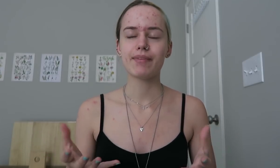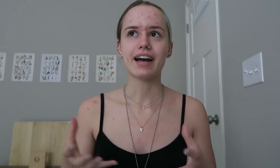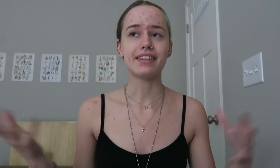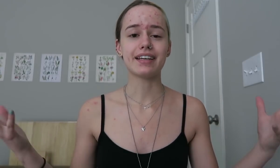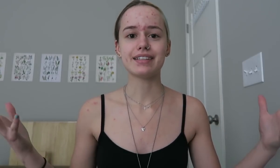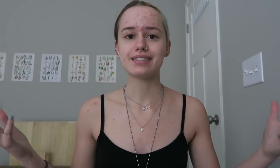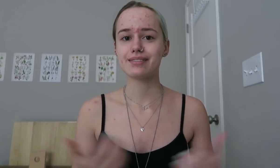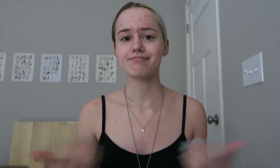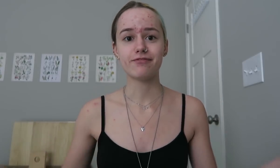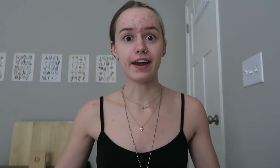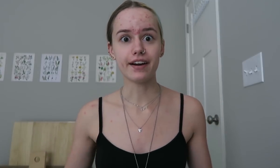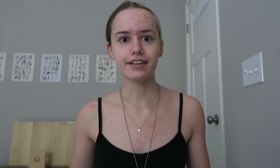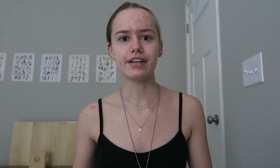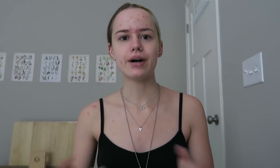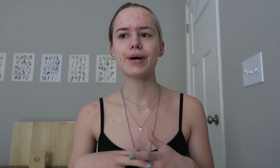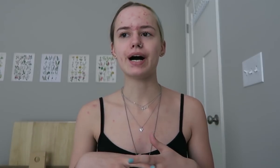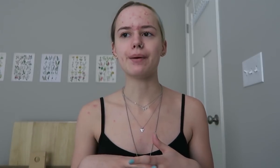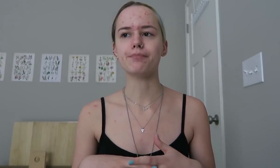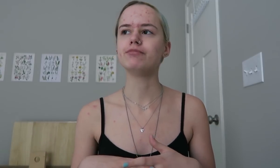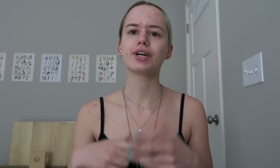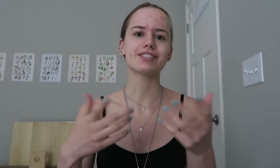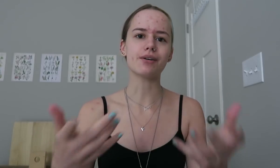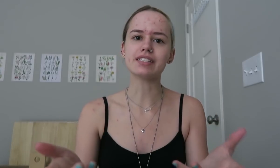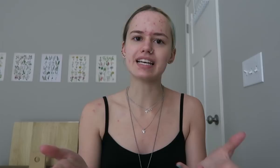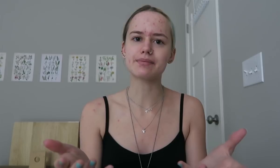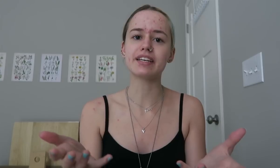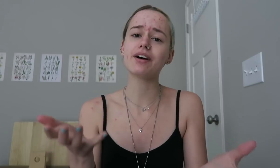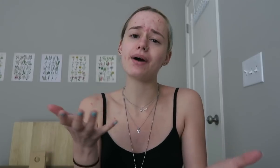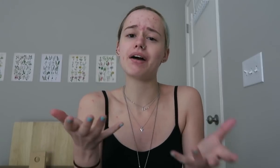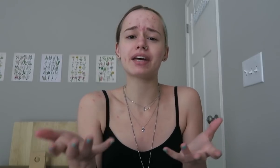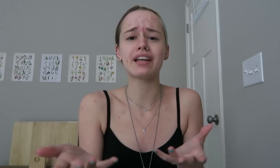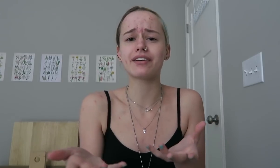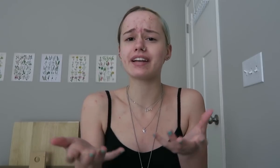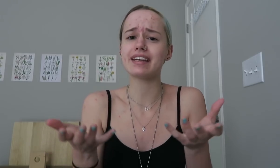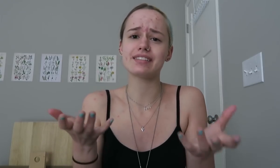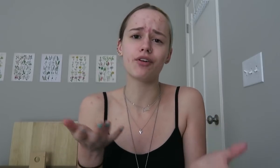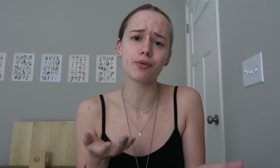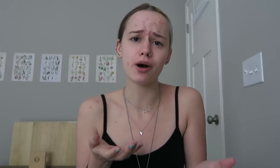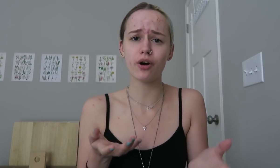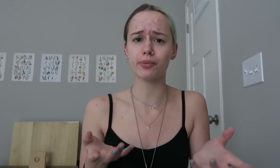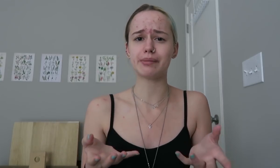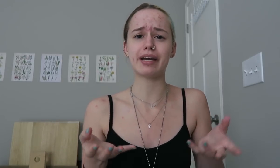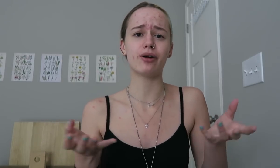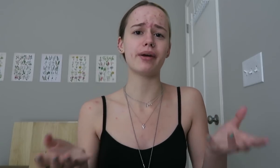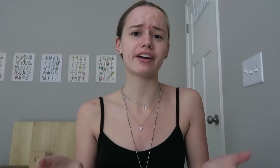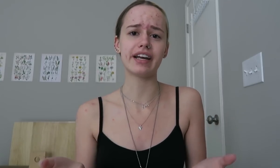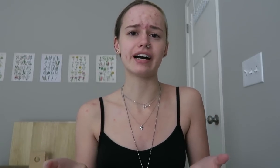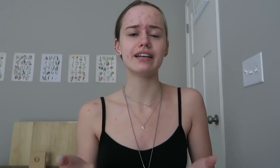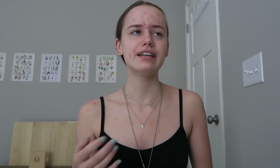I think it's...fair. You know, um, you guys always ask me 'oh how can I learn ASL from home or from my home area?'